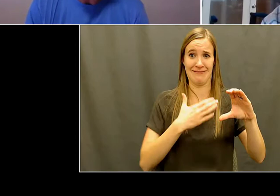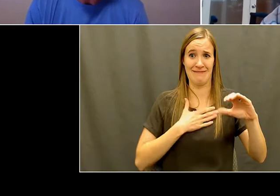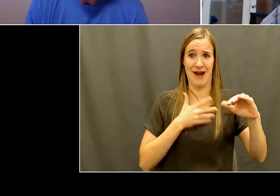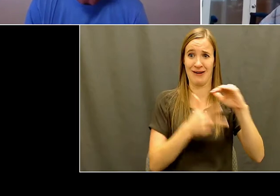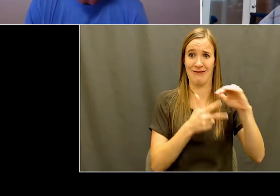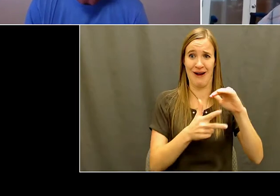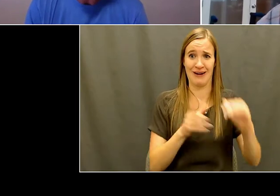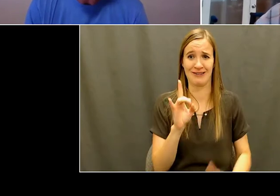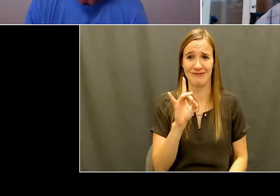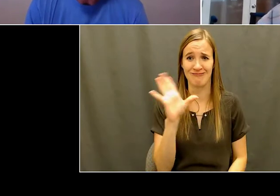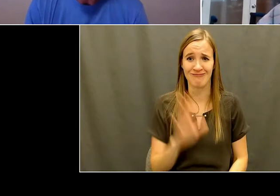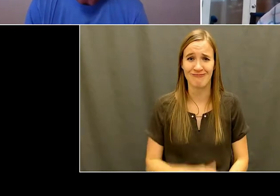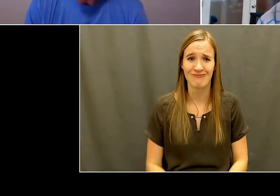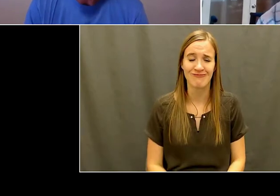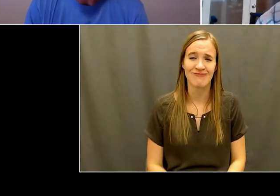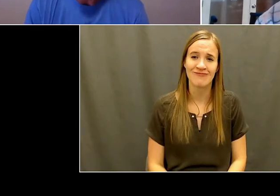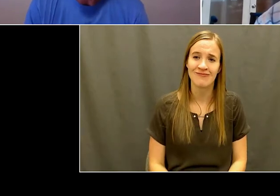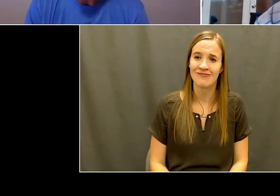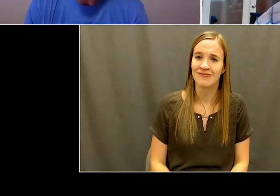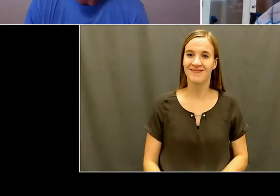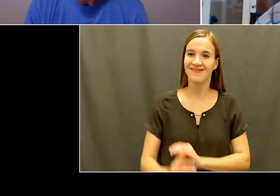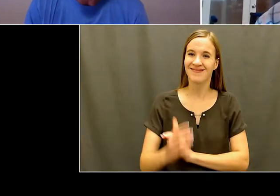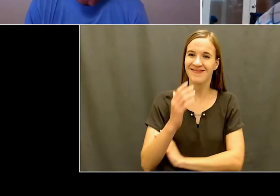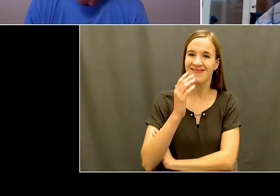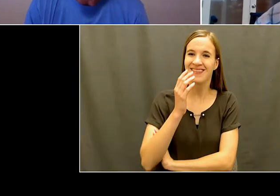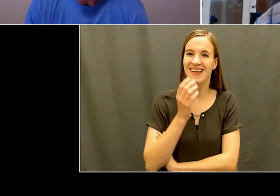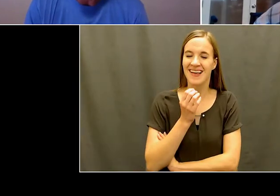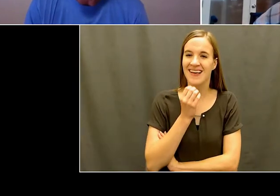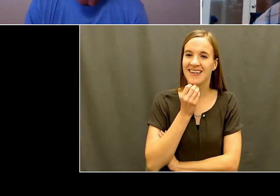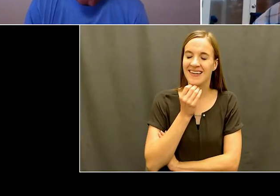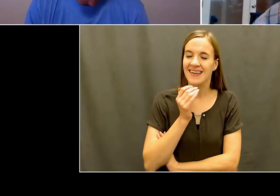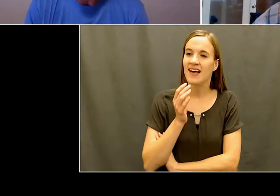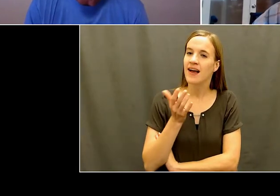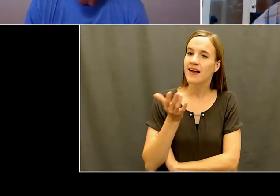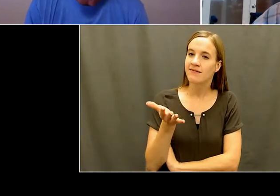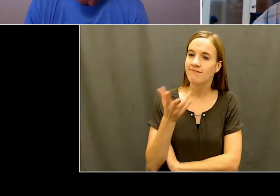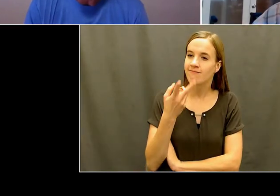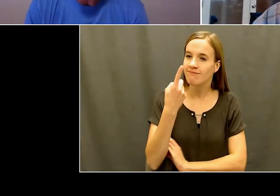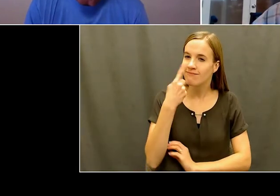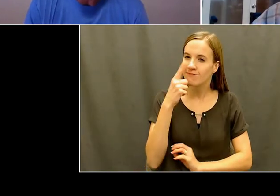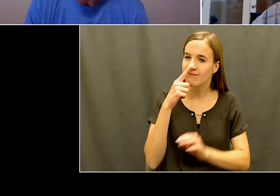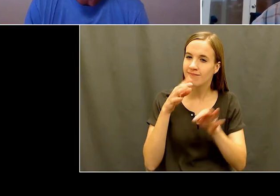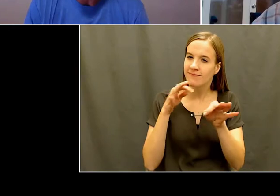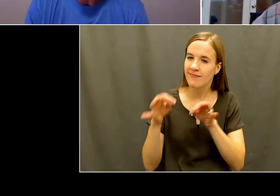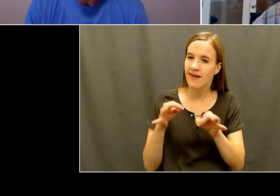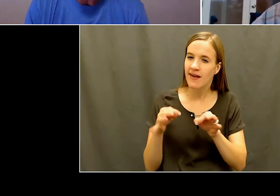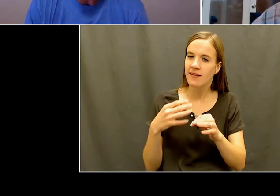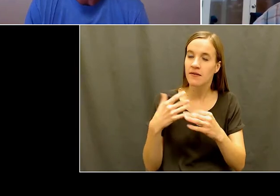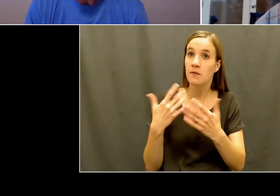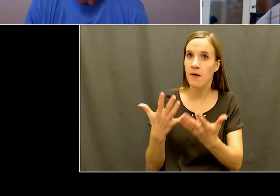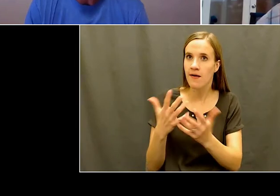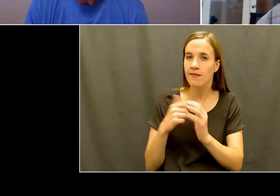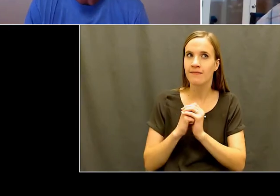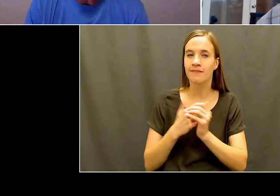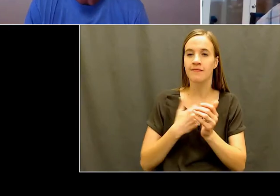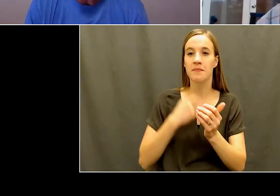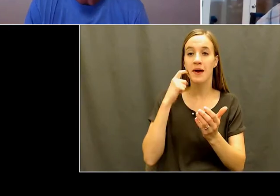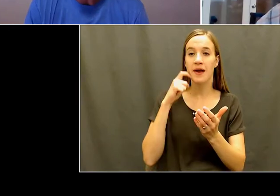the things I noticed at the camp, the summer adaptive sports camp through the city of Boise, which I think was